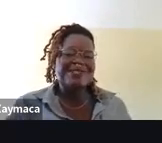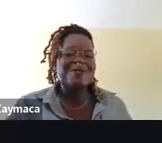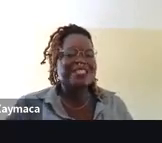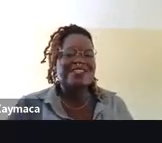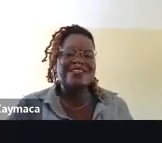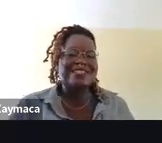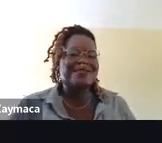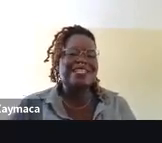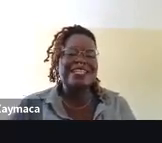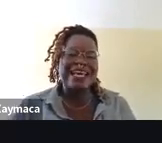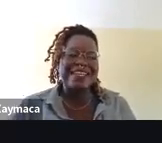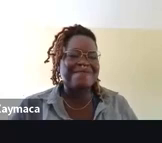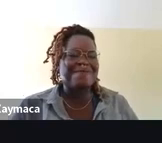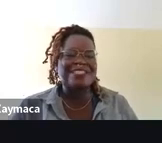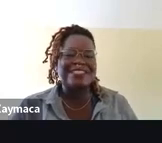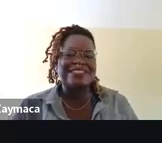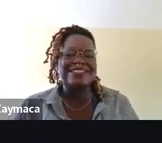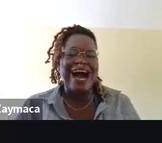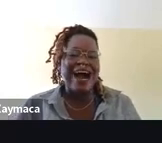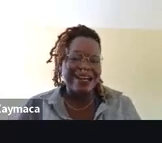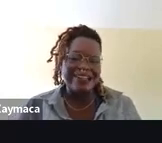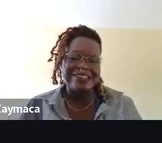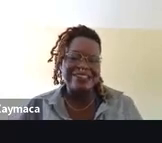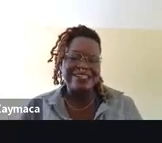And they told me to continue, but life was hard.